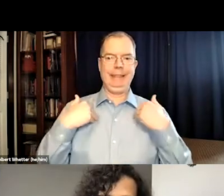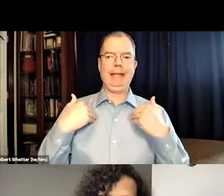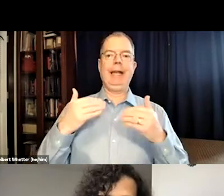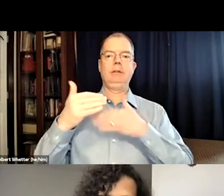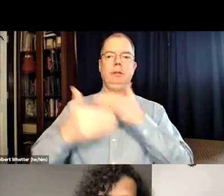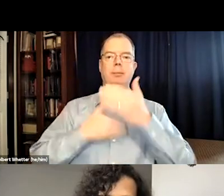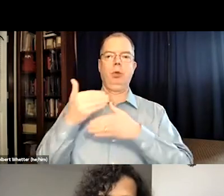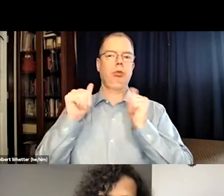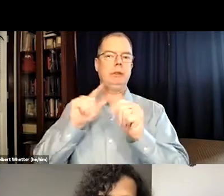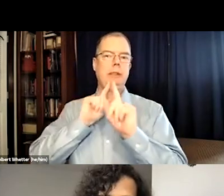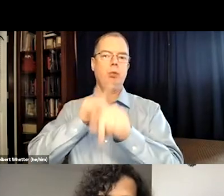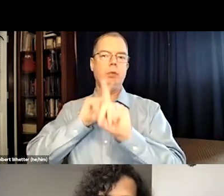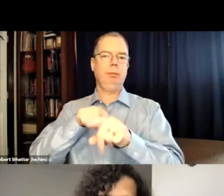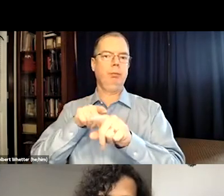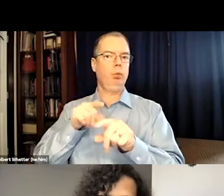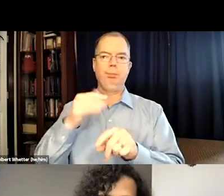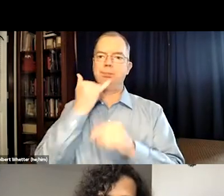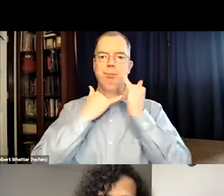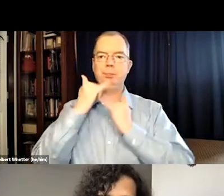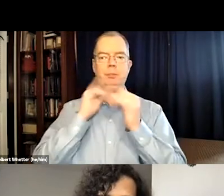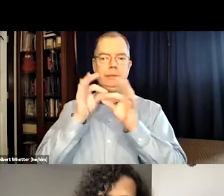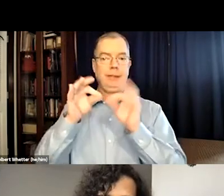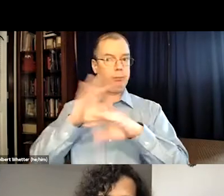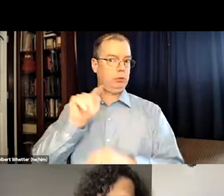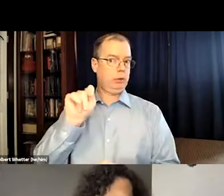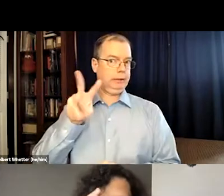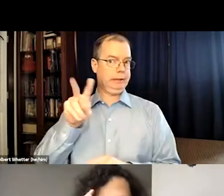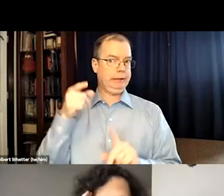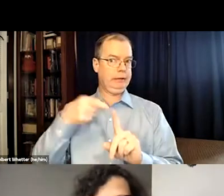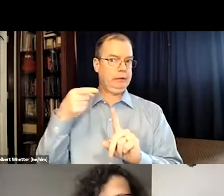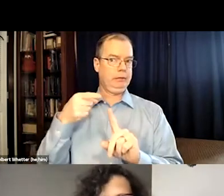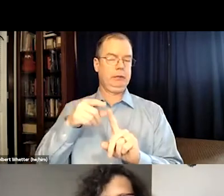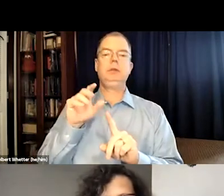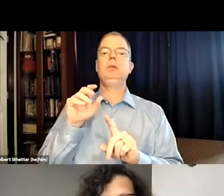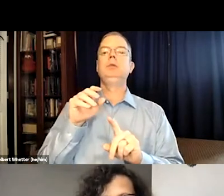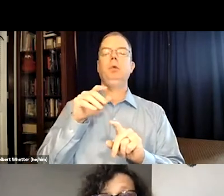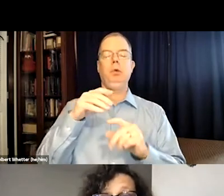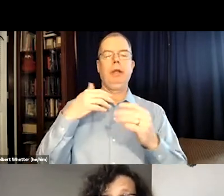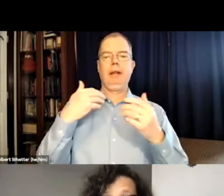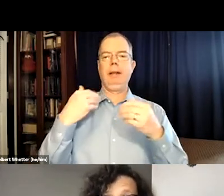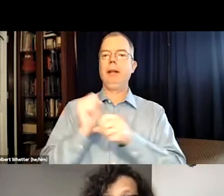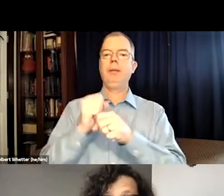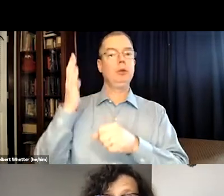First of all, the FCC has a process to report errors and captioning on television.